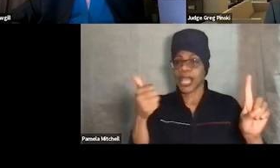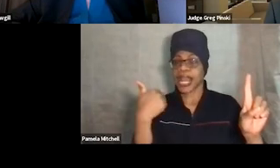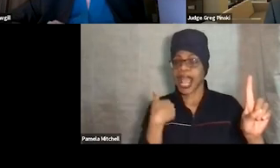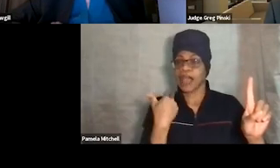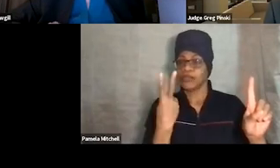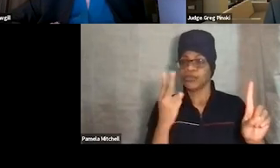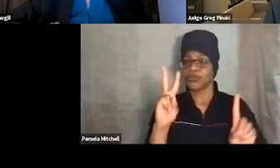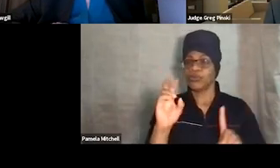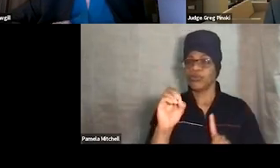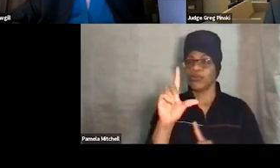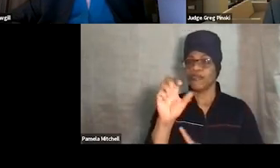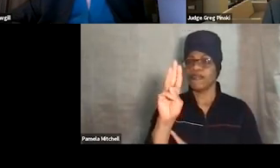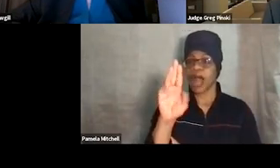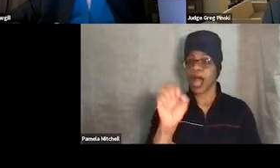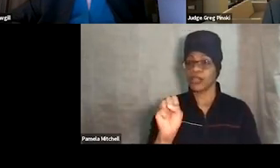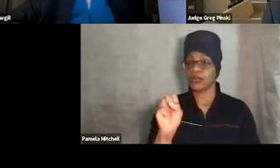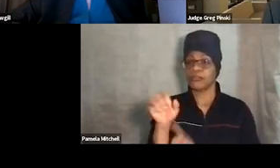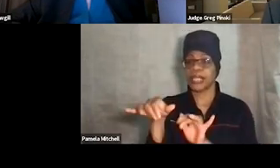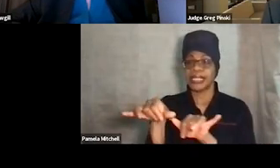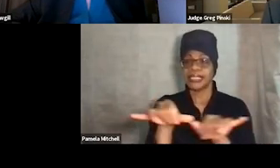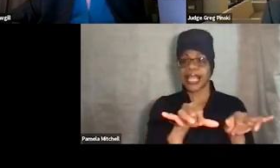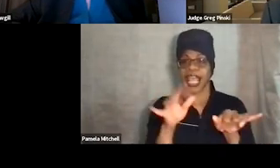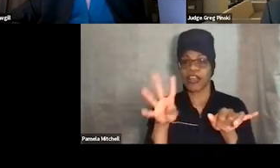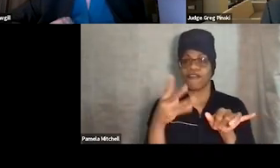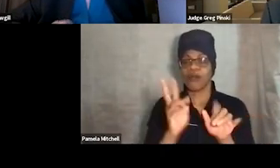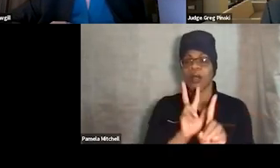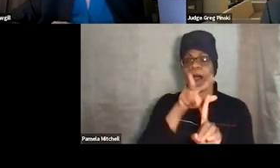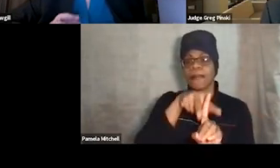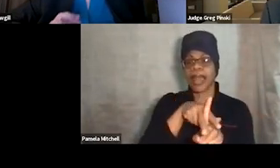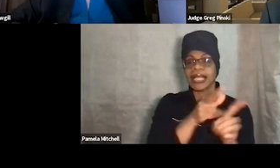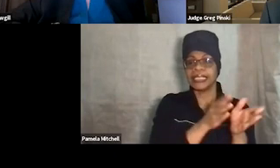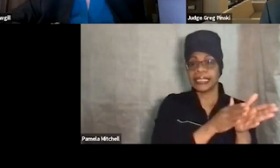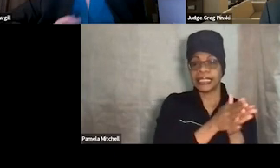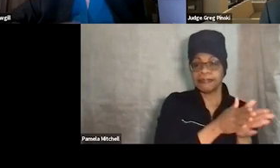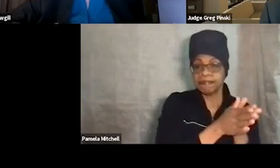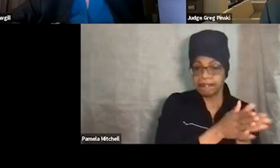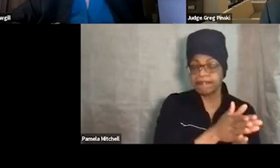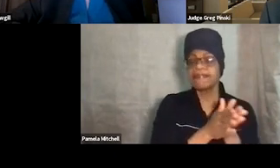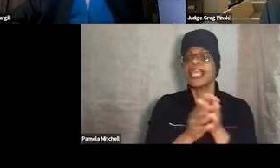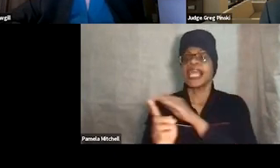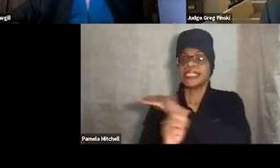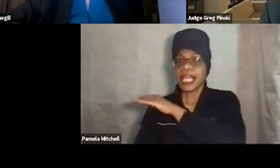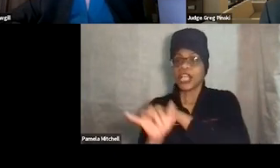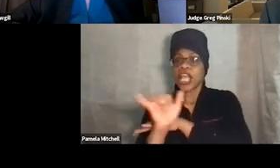and standard 4 applies to incidents and sanctions. And then also we have a fact sheet on behavior modification.